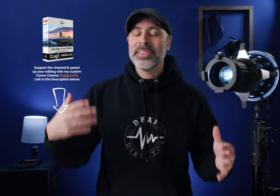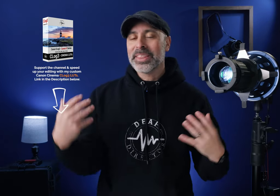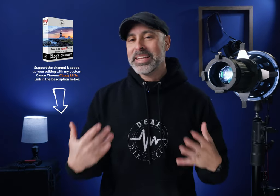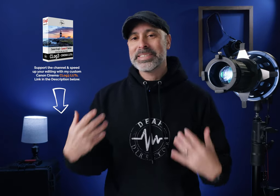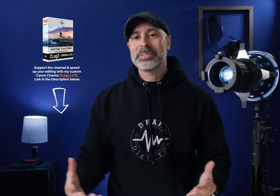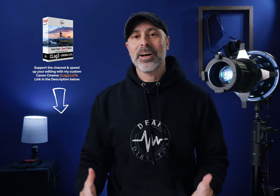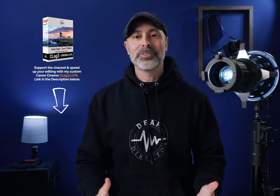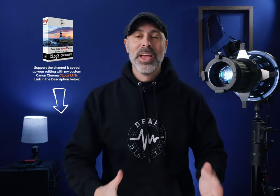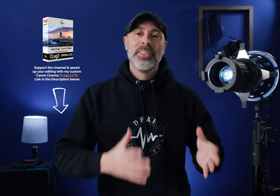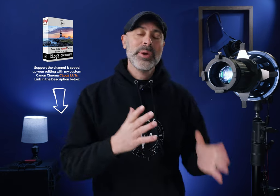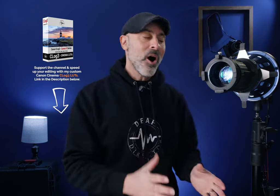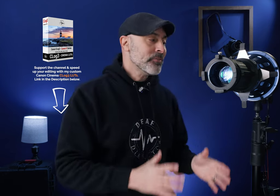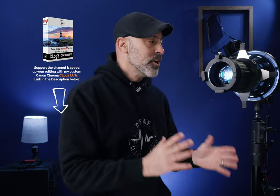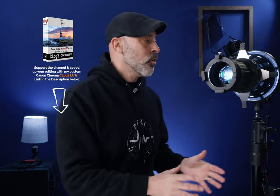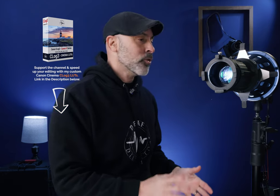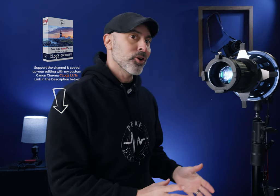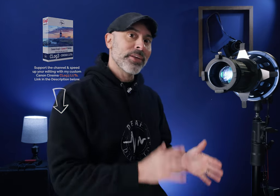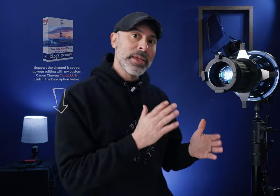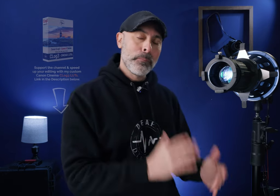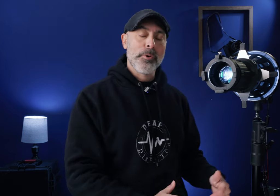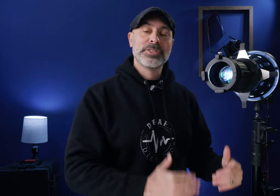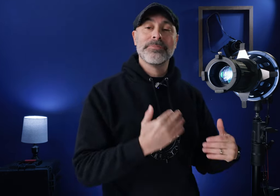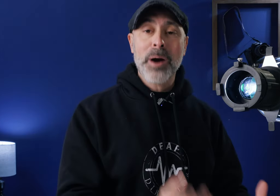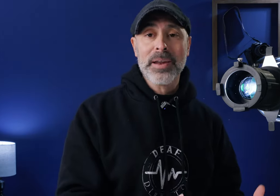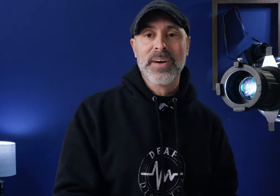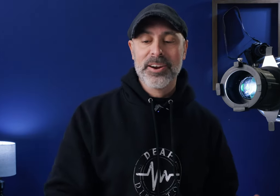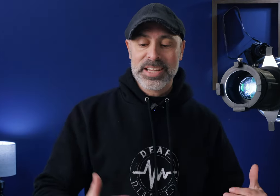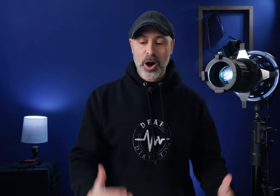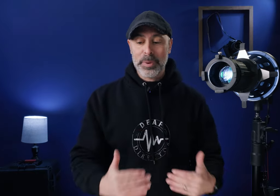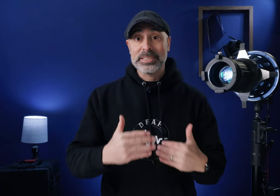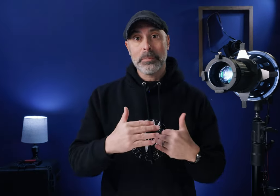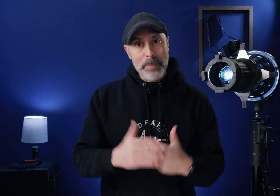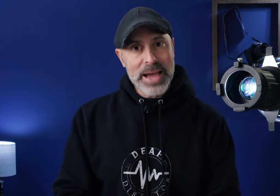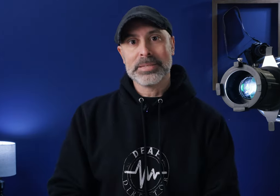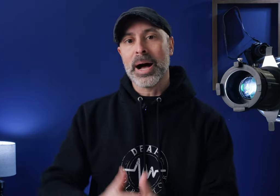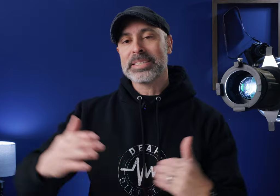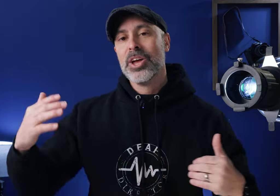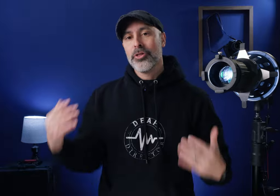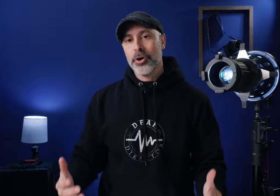the lights themselves that we often overlook the importance of modifiers and helping us to maximize